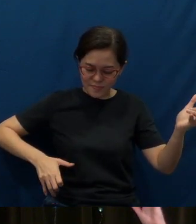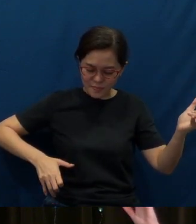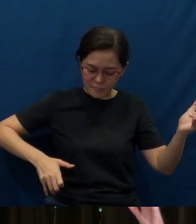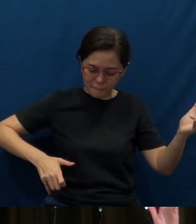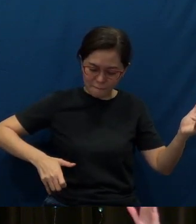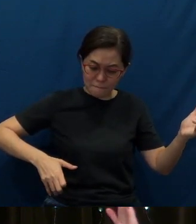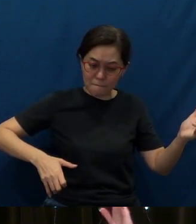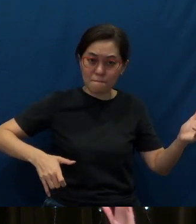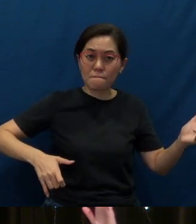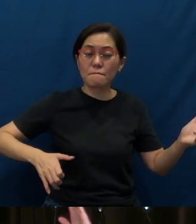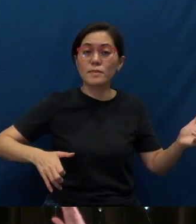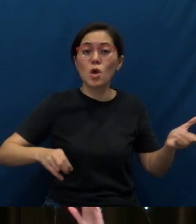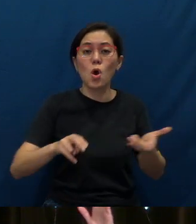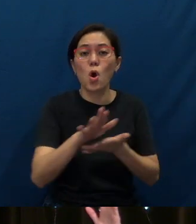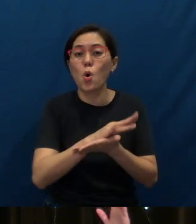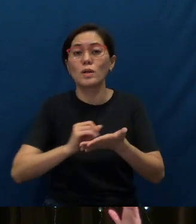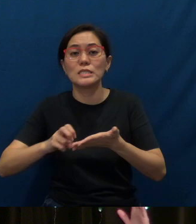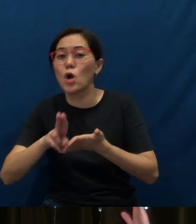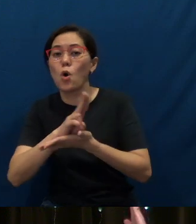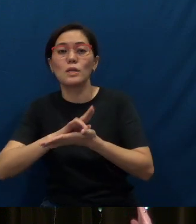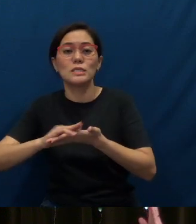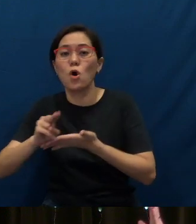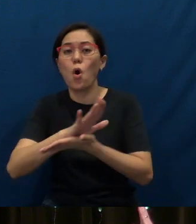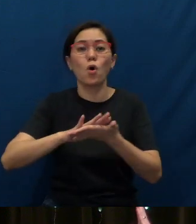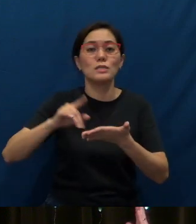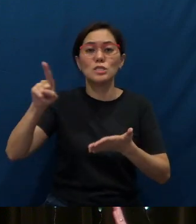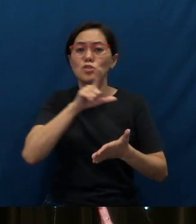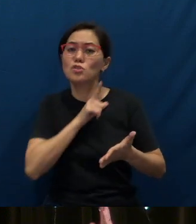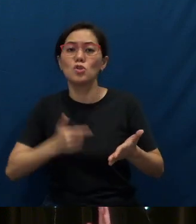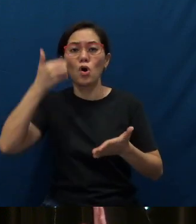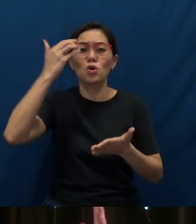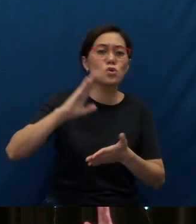Holy, holy holy is the Lord God Almighty,